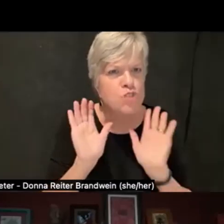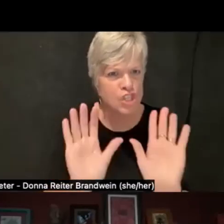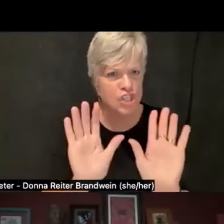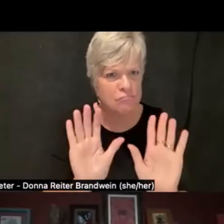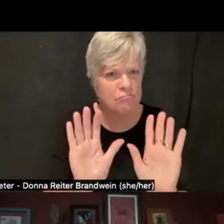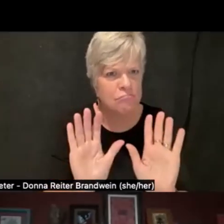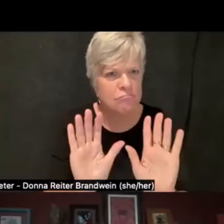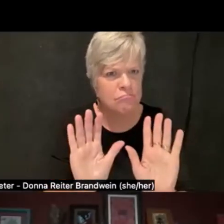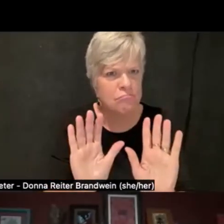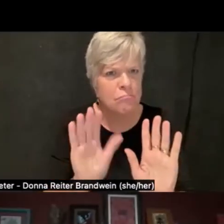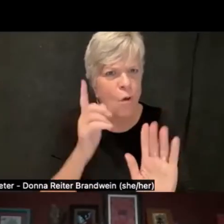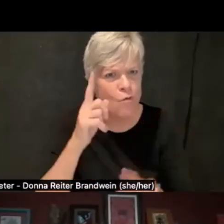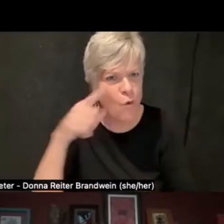for them to either,